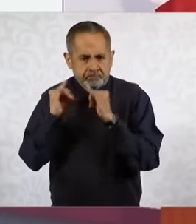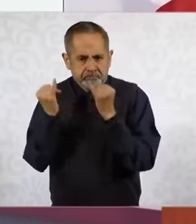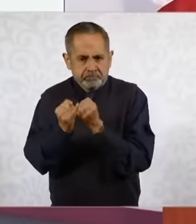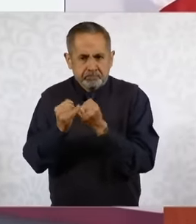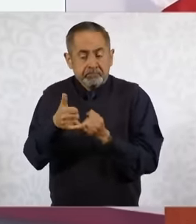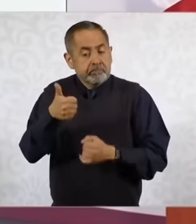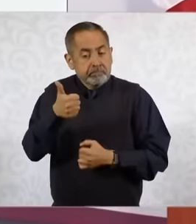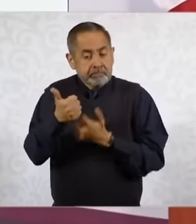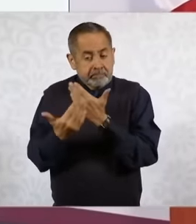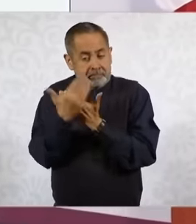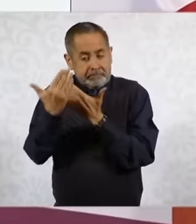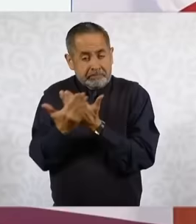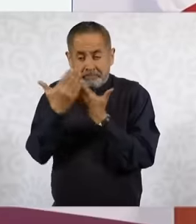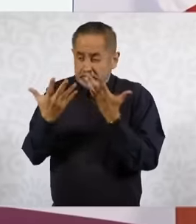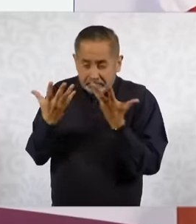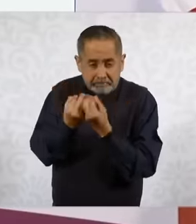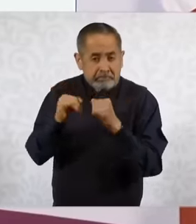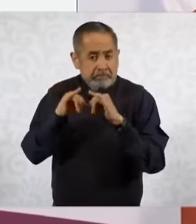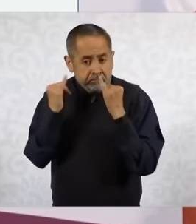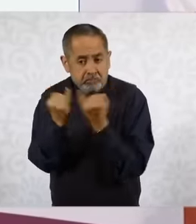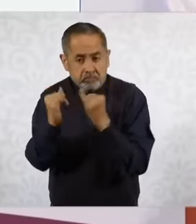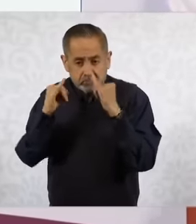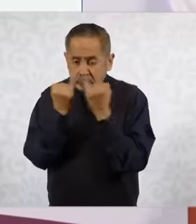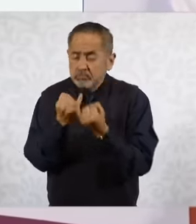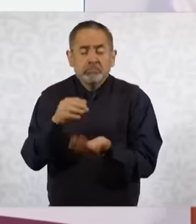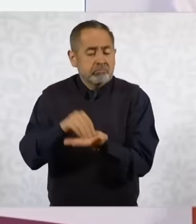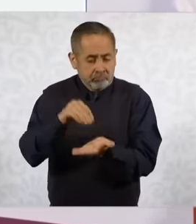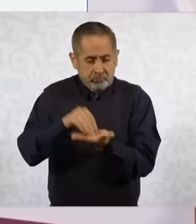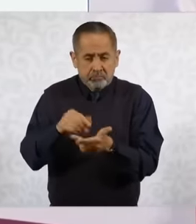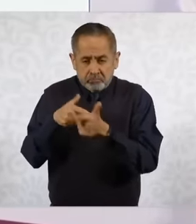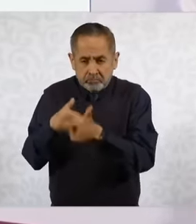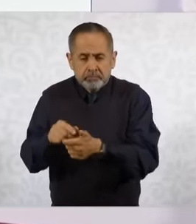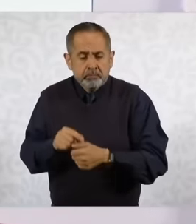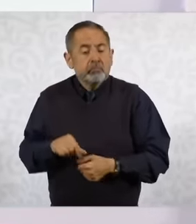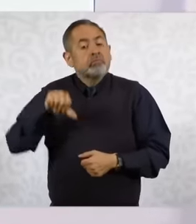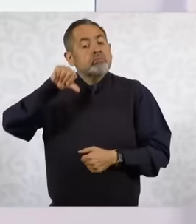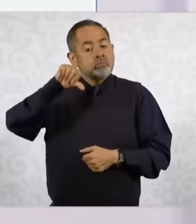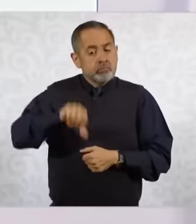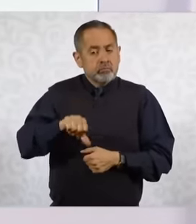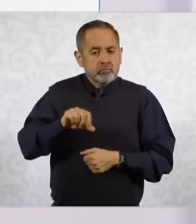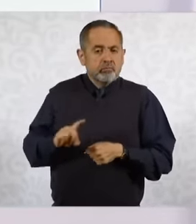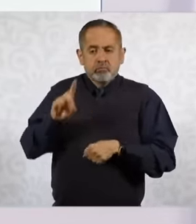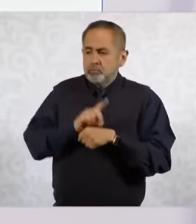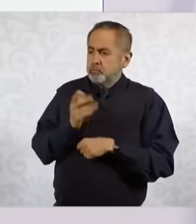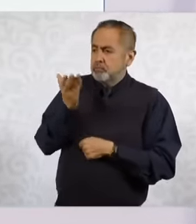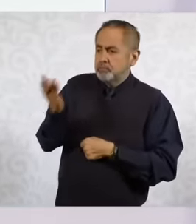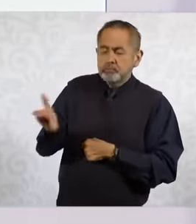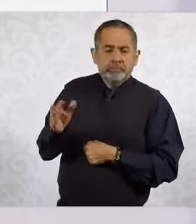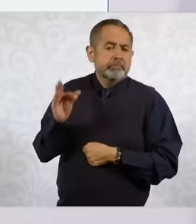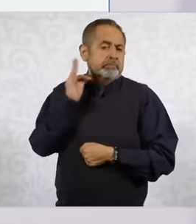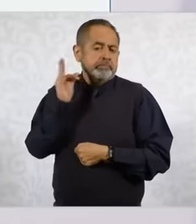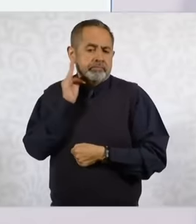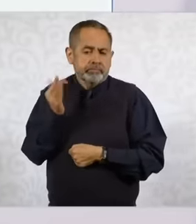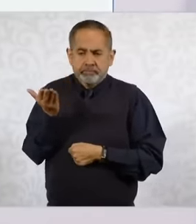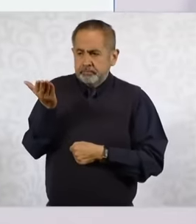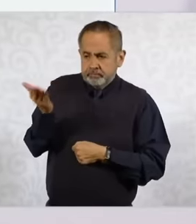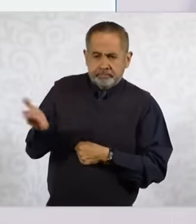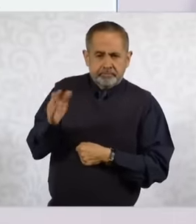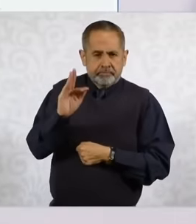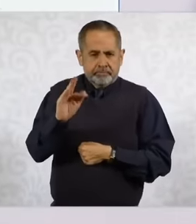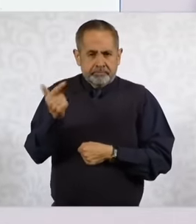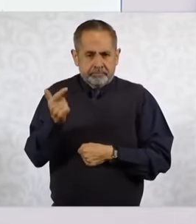the morning today I asked the prosecutor General of Justice who sent us a person